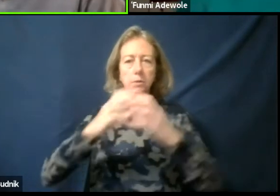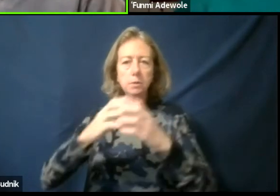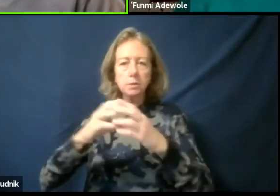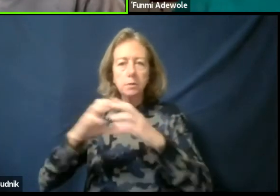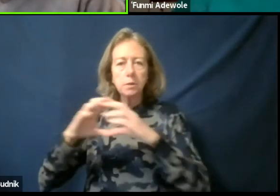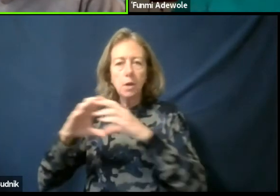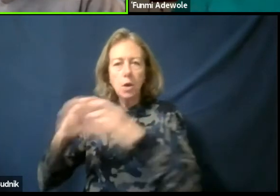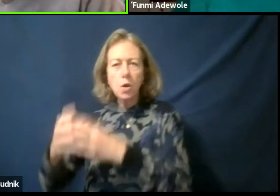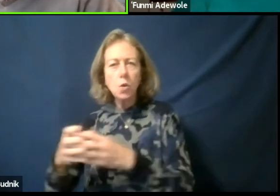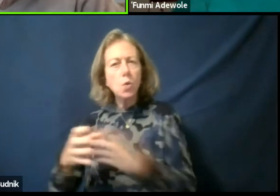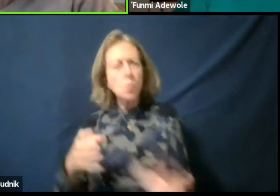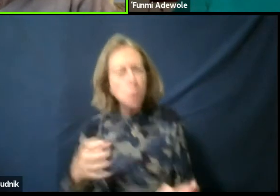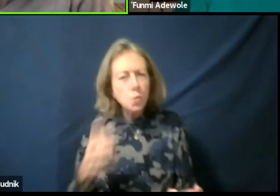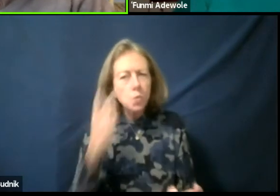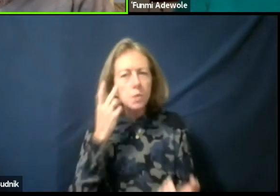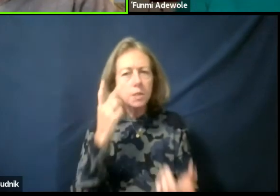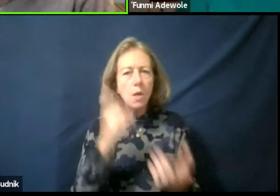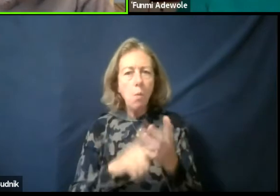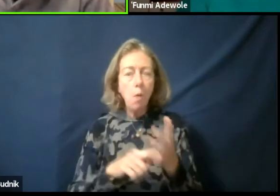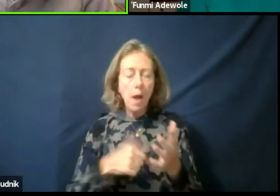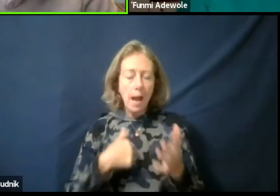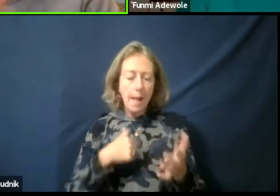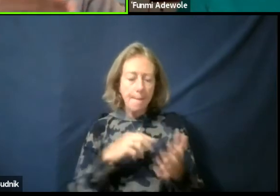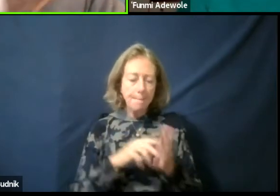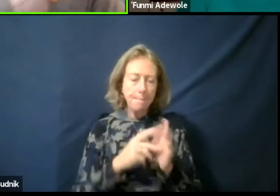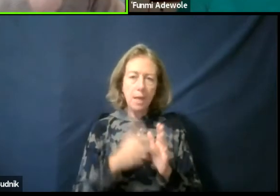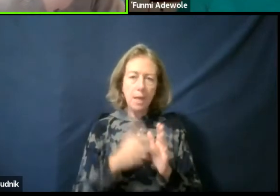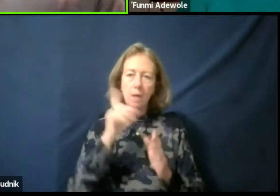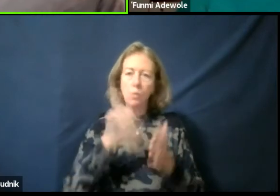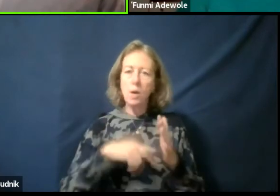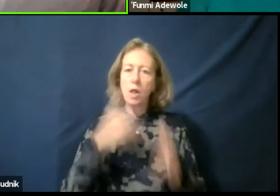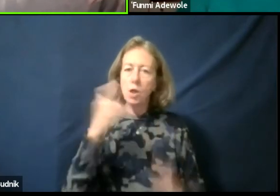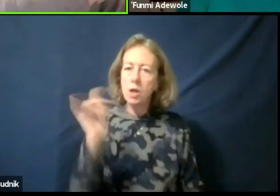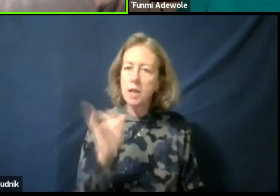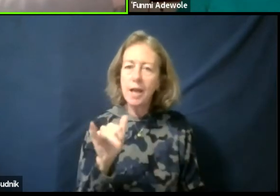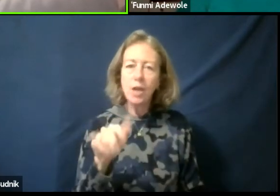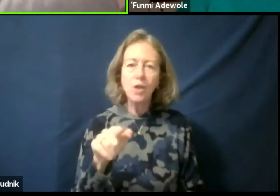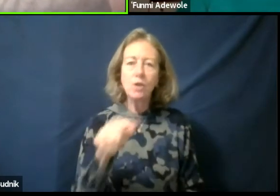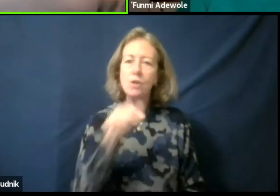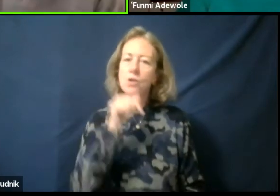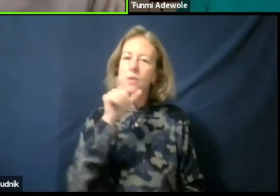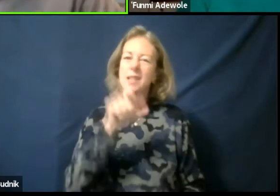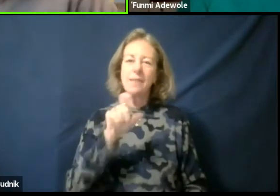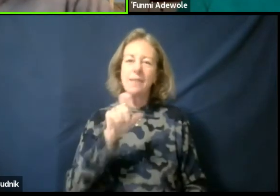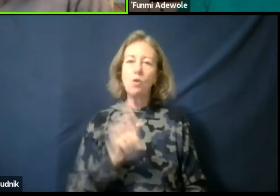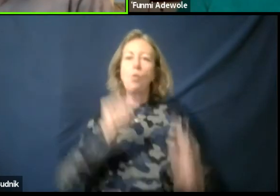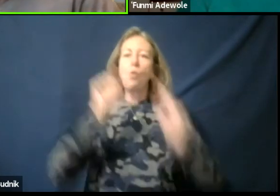what that look like. You don't have necessarily go to you know that part of the world before you see that.